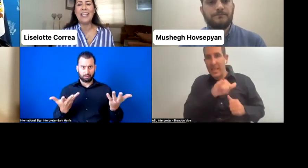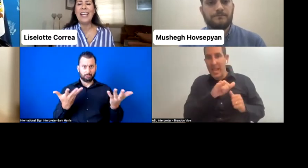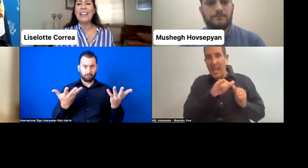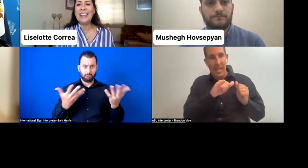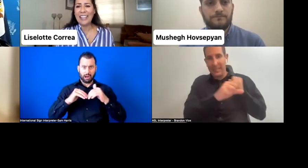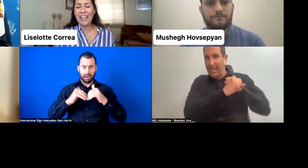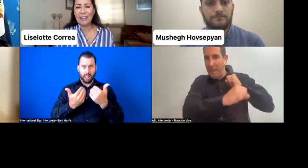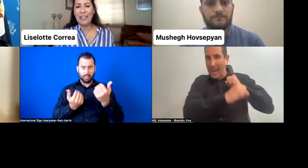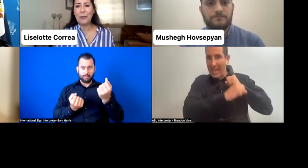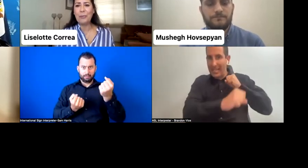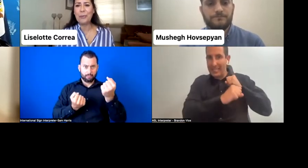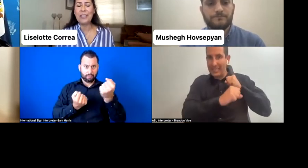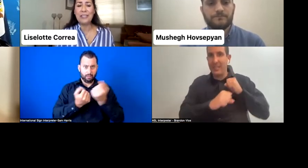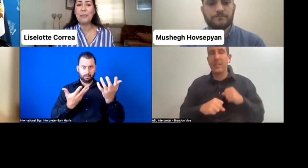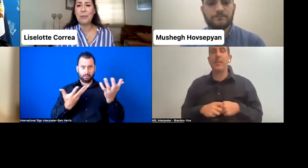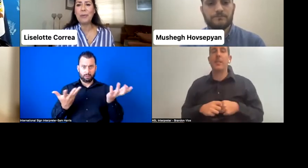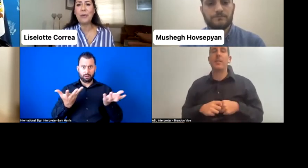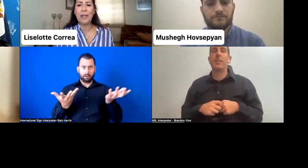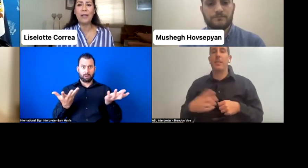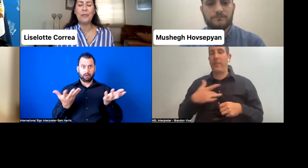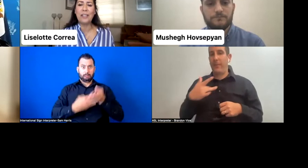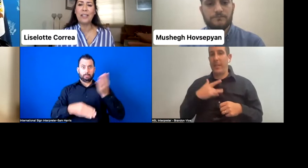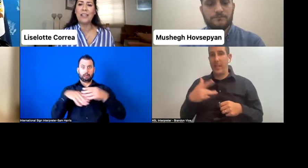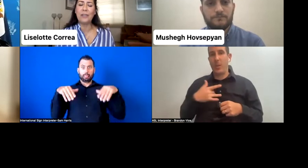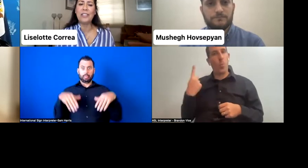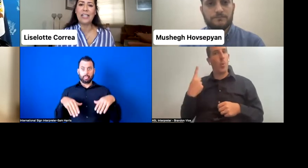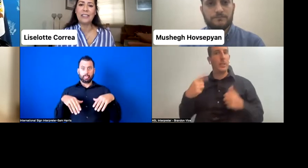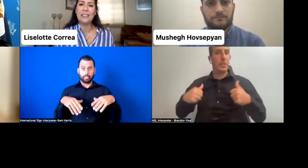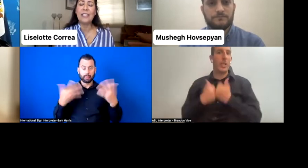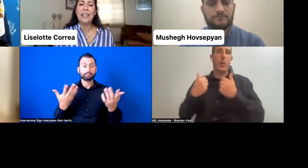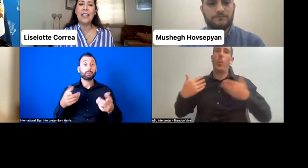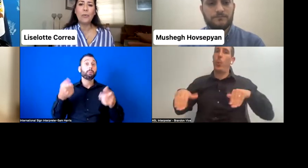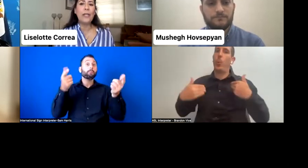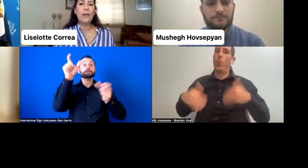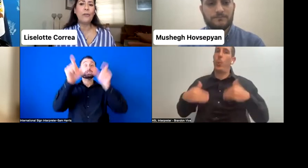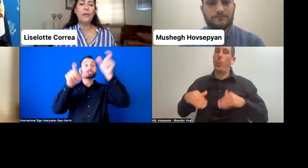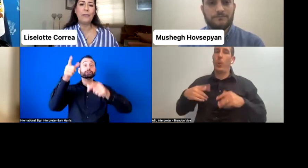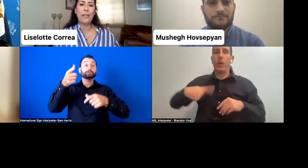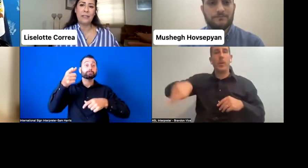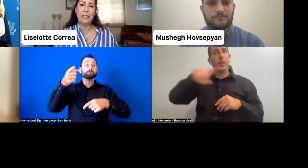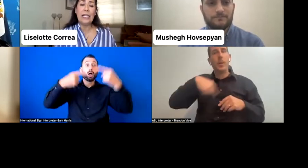And I think this is probably one of the challenges that we are all facing.